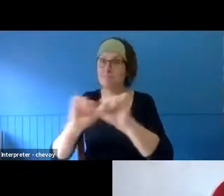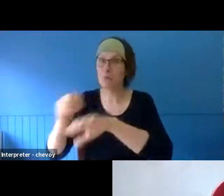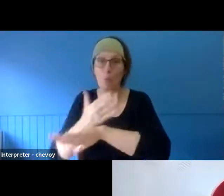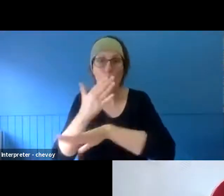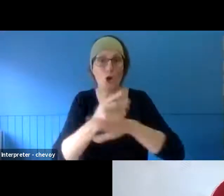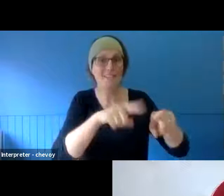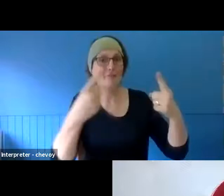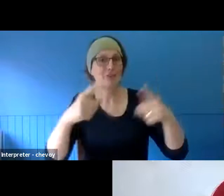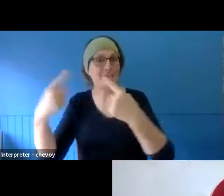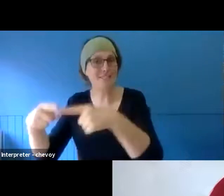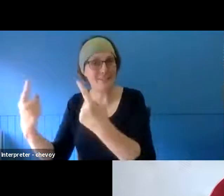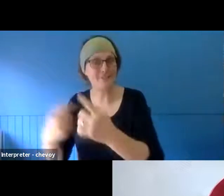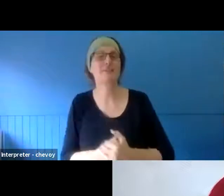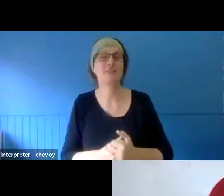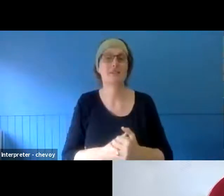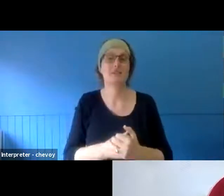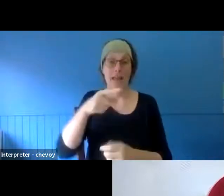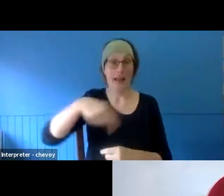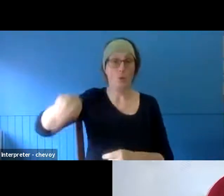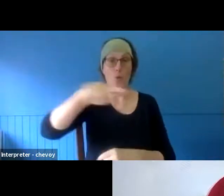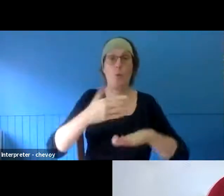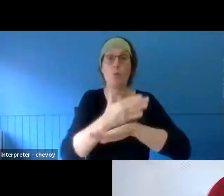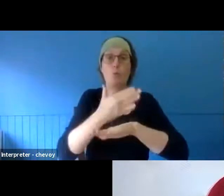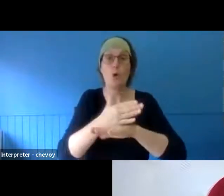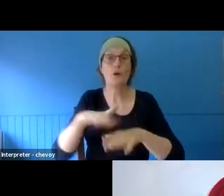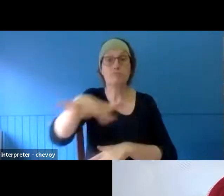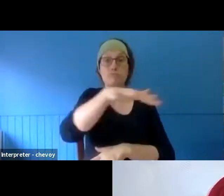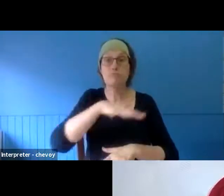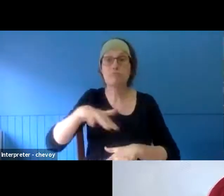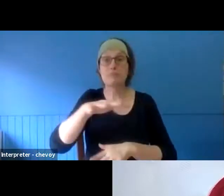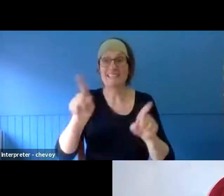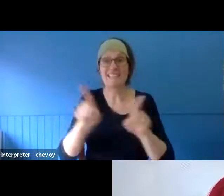all bushfire-affected communities, but in different times and places.